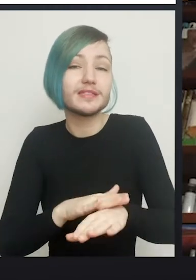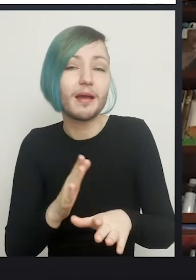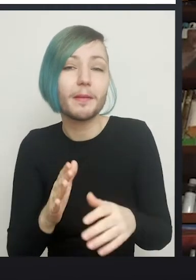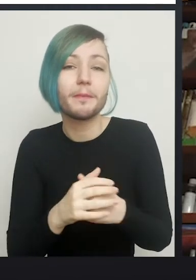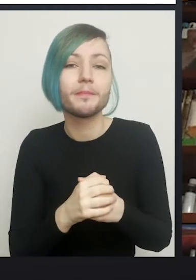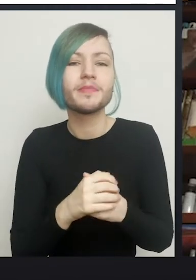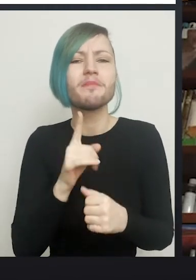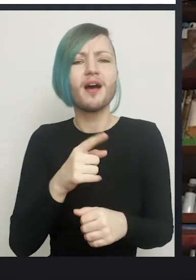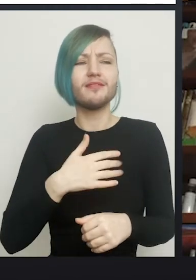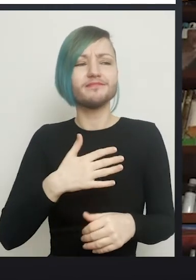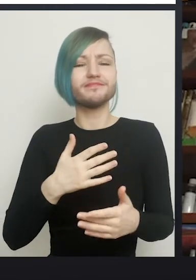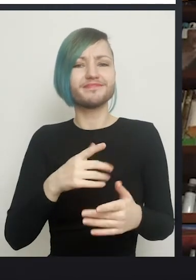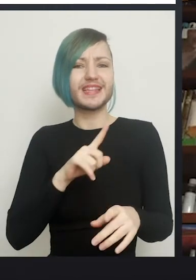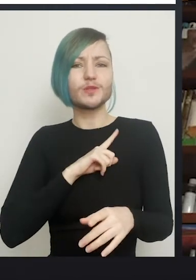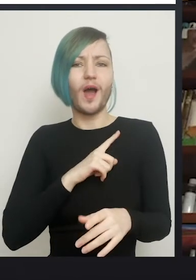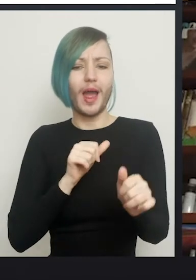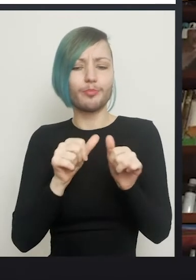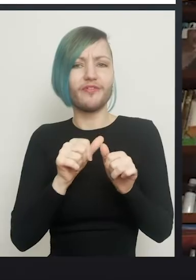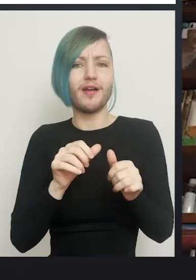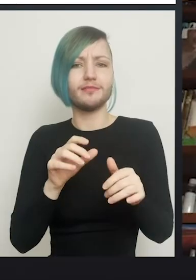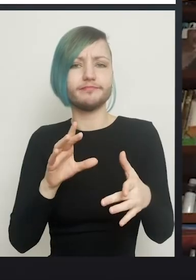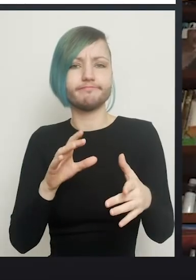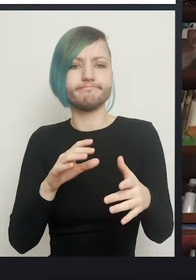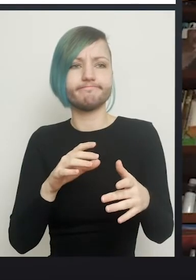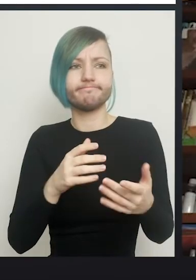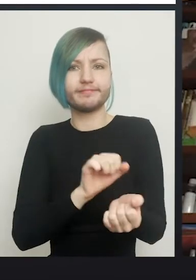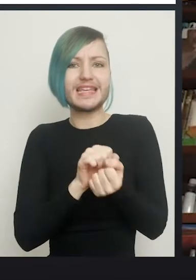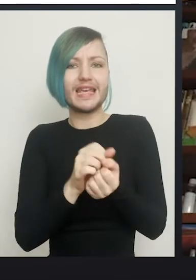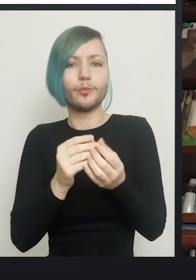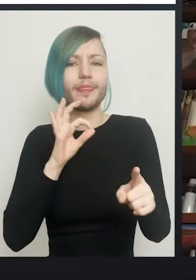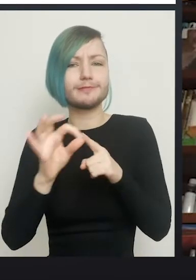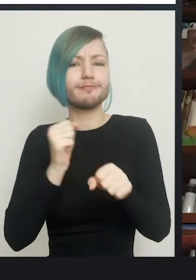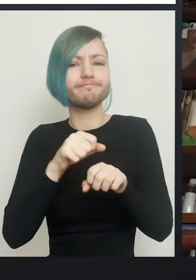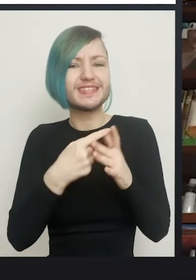with the specialist gender surgeons, because when I see someone who's referred for an orchidectomy,